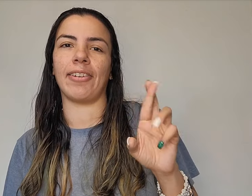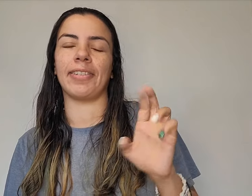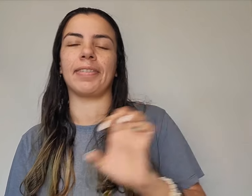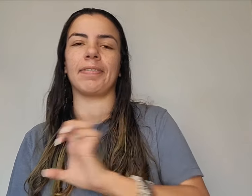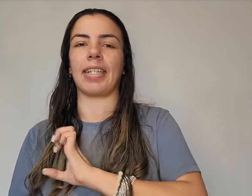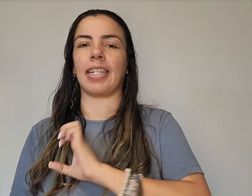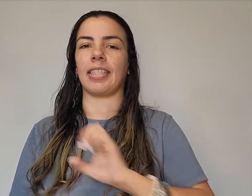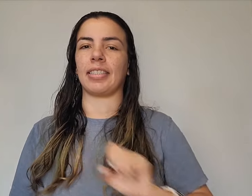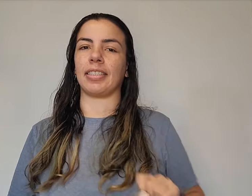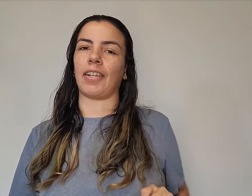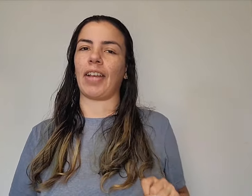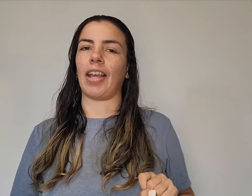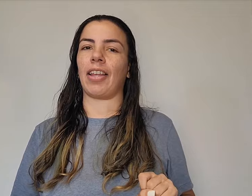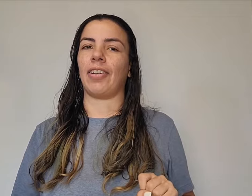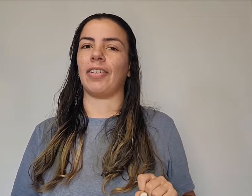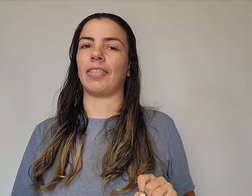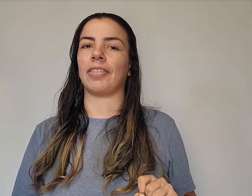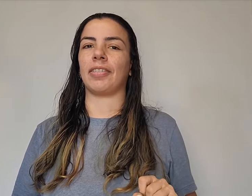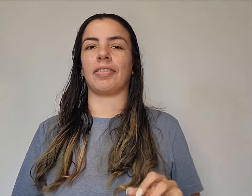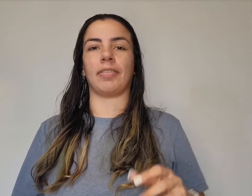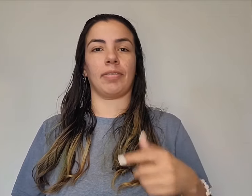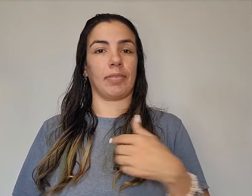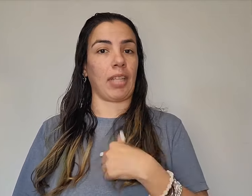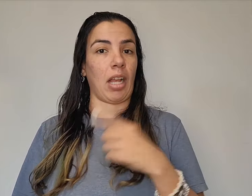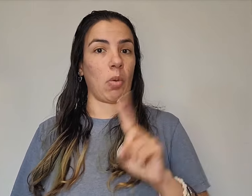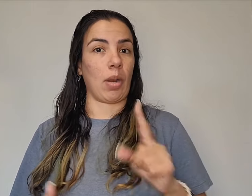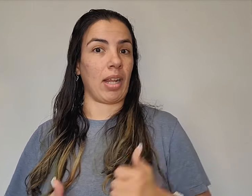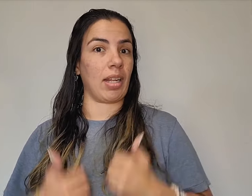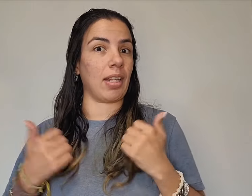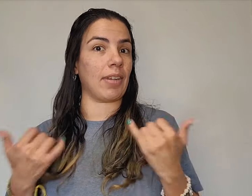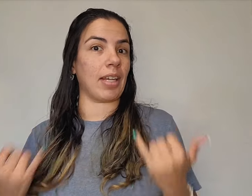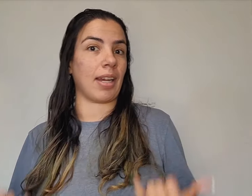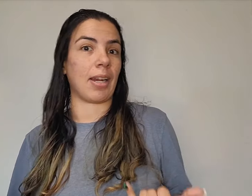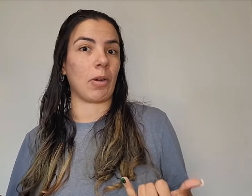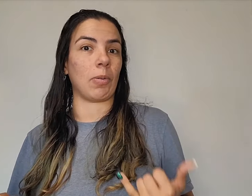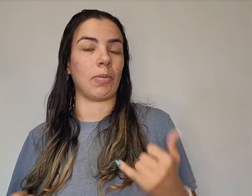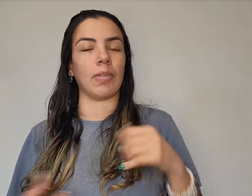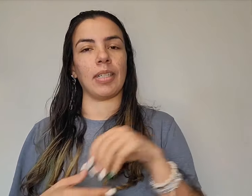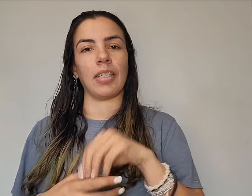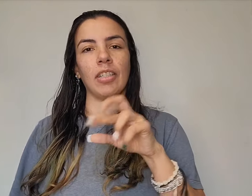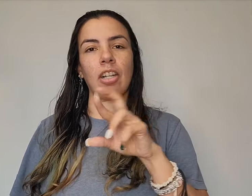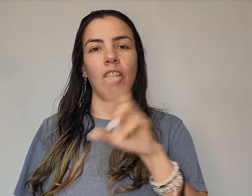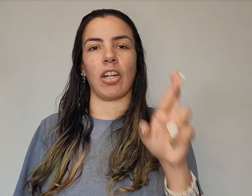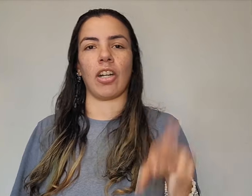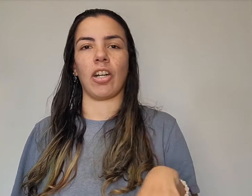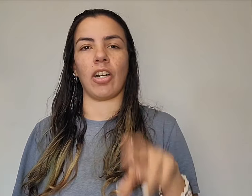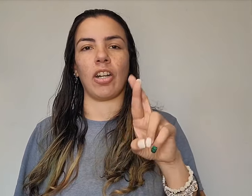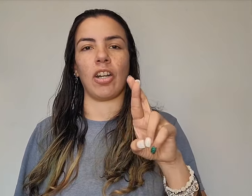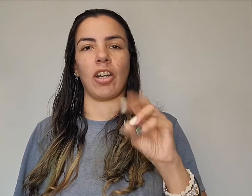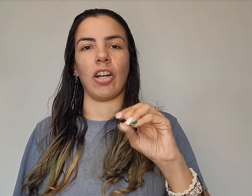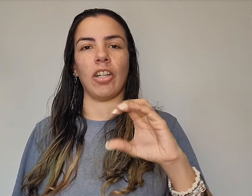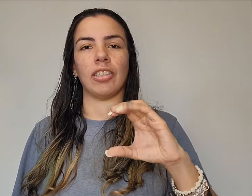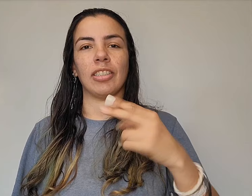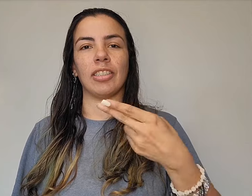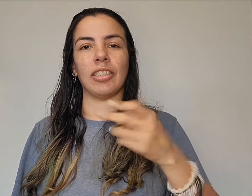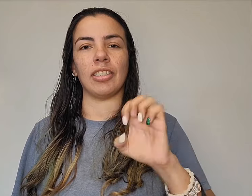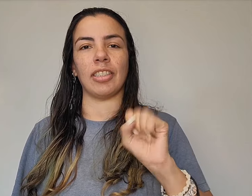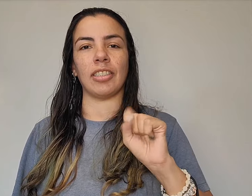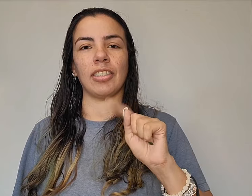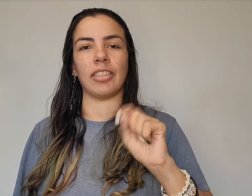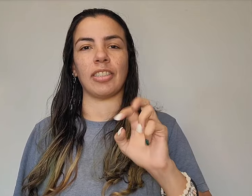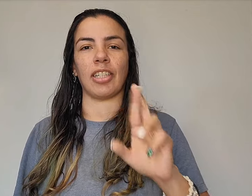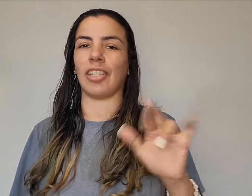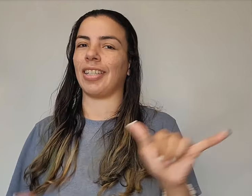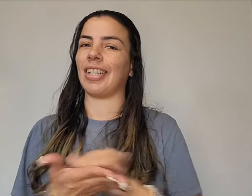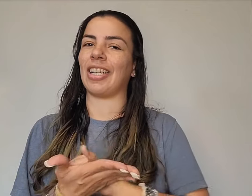Salvador I'm currently living in Rochester New